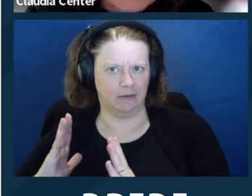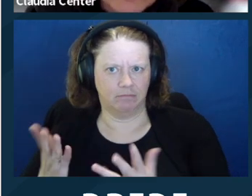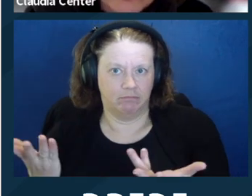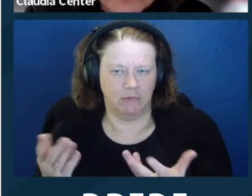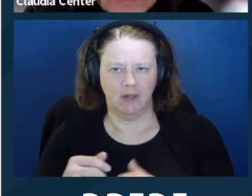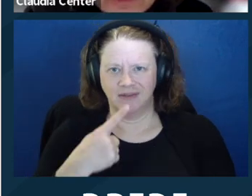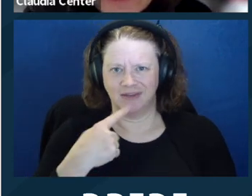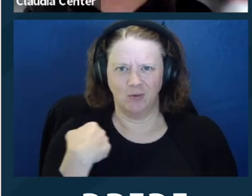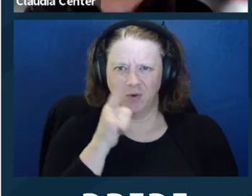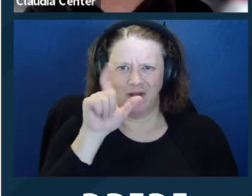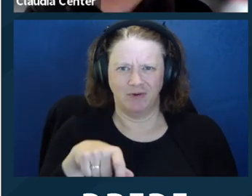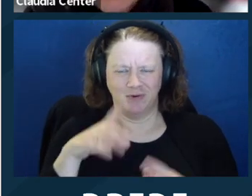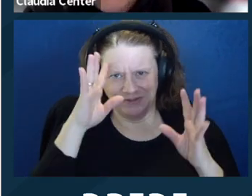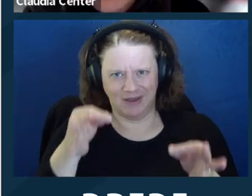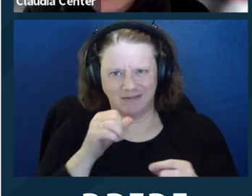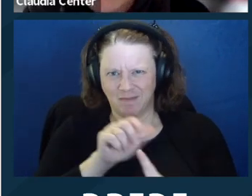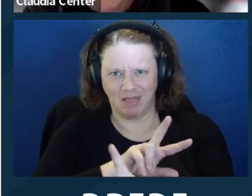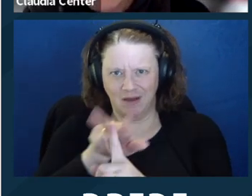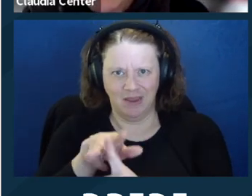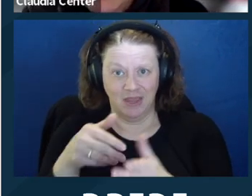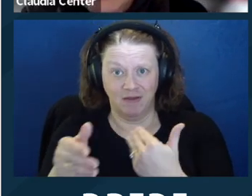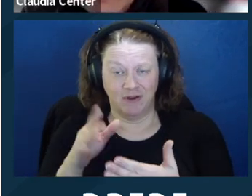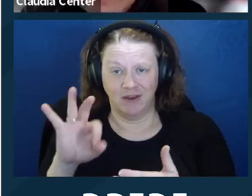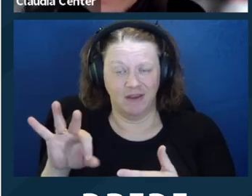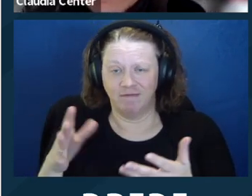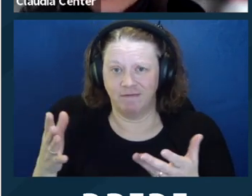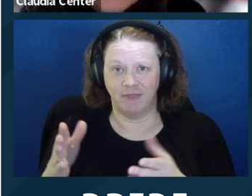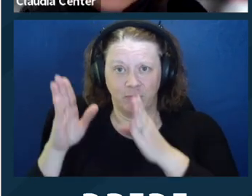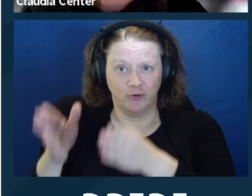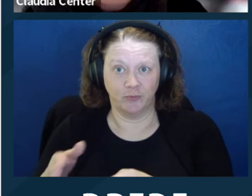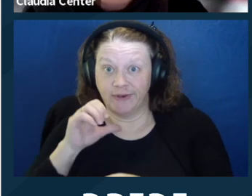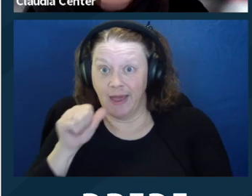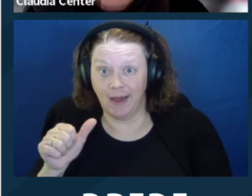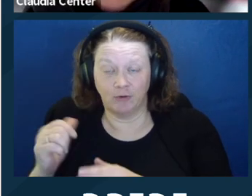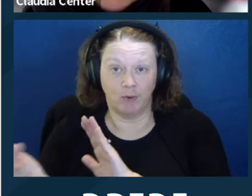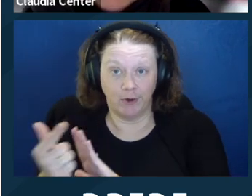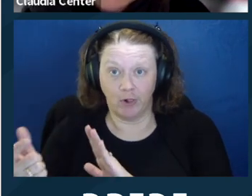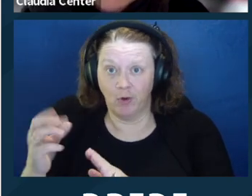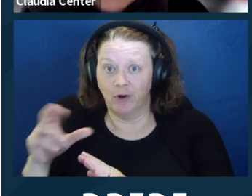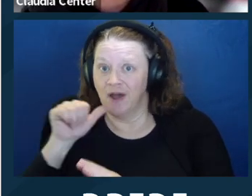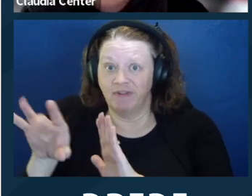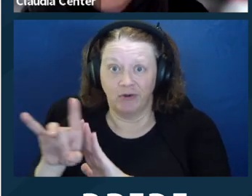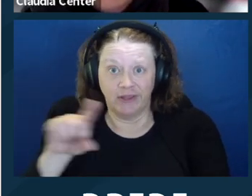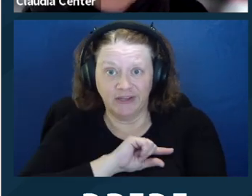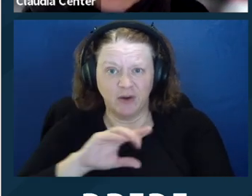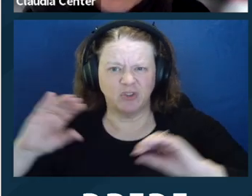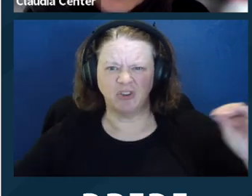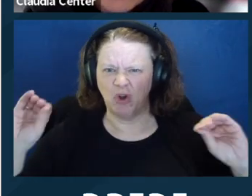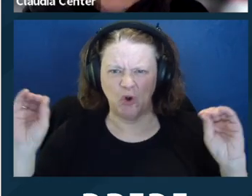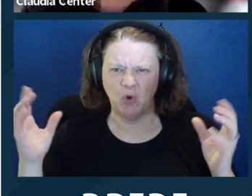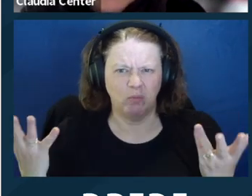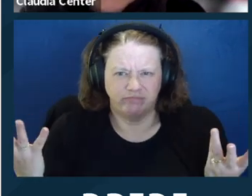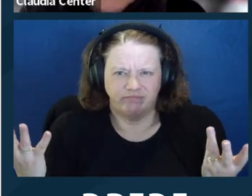So the Court did not decide it. But I'm referencing it here because it's a very similar fact pattern,